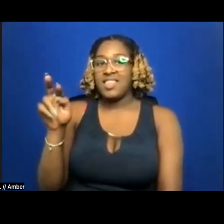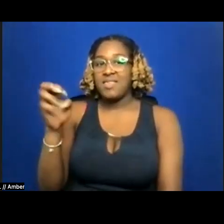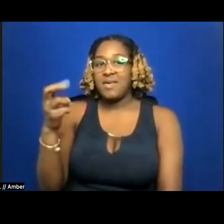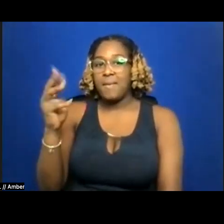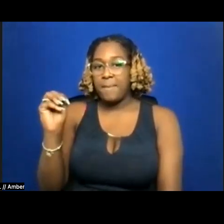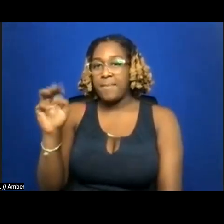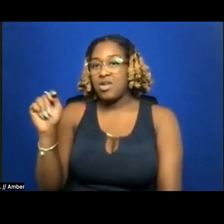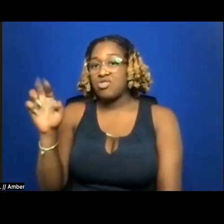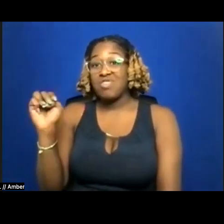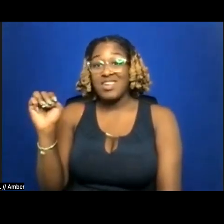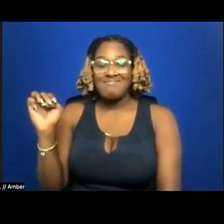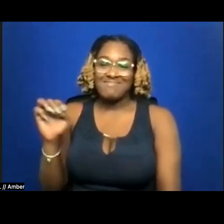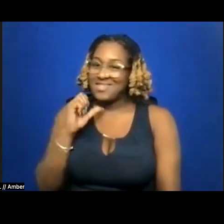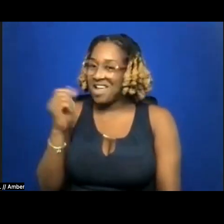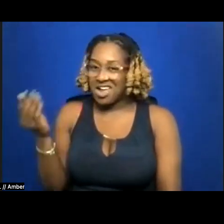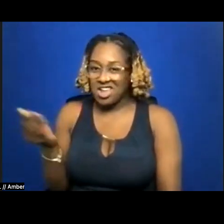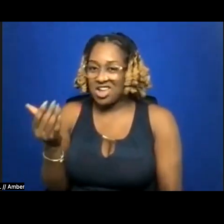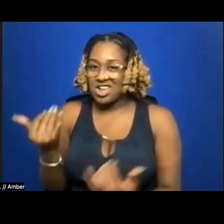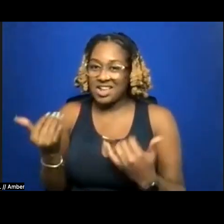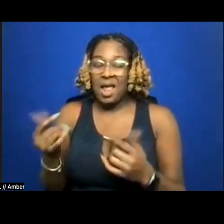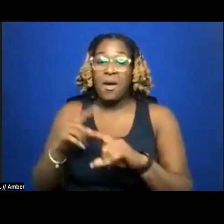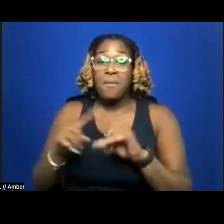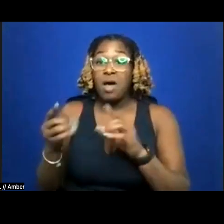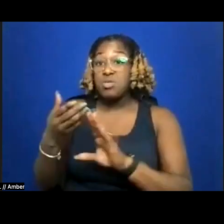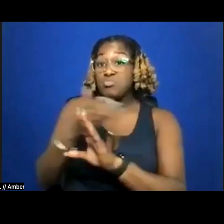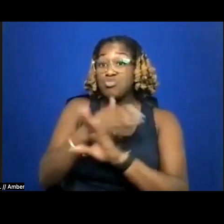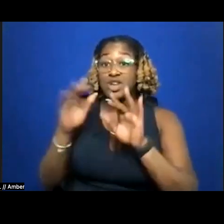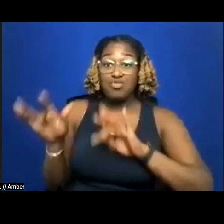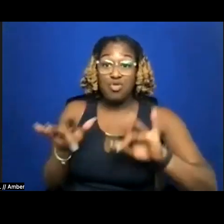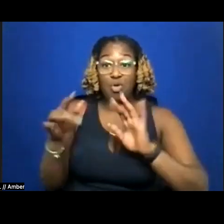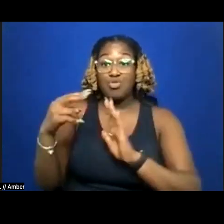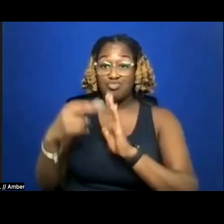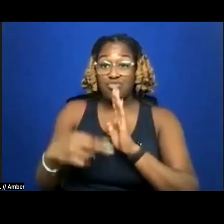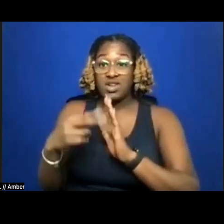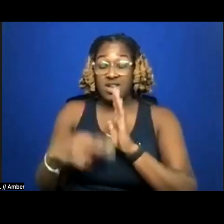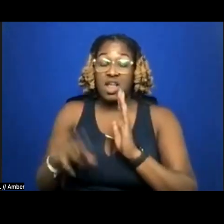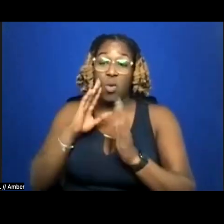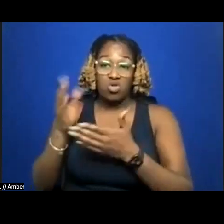evening, but joins us via a pre-recorded reading, which I will share after the introduction.